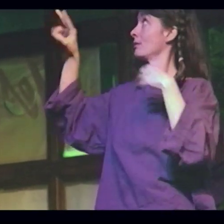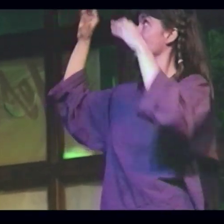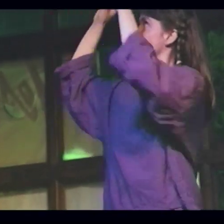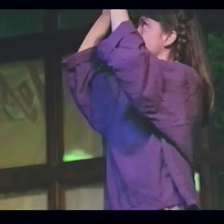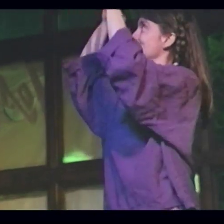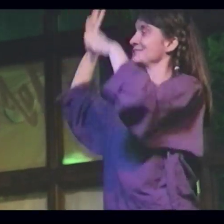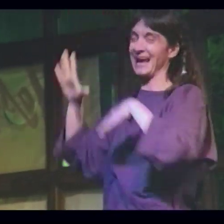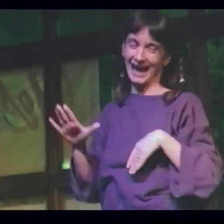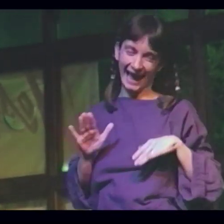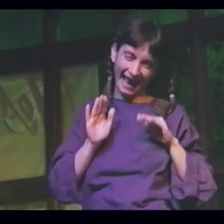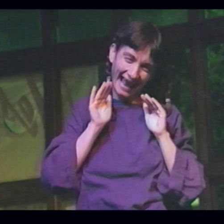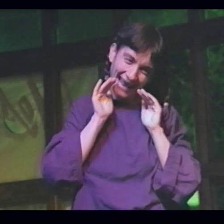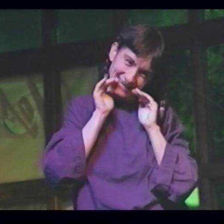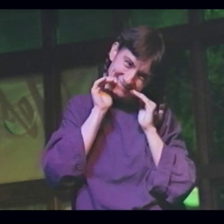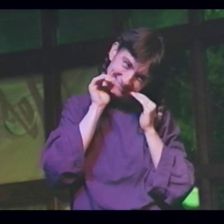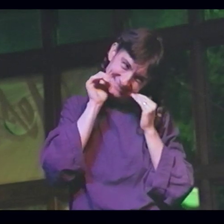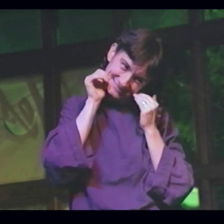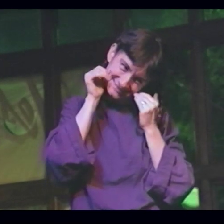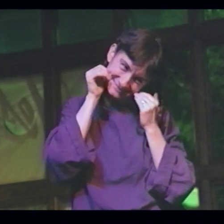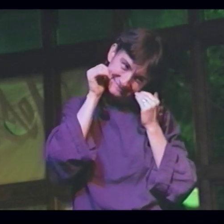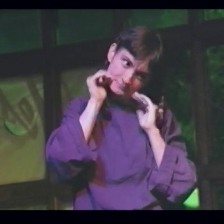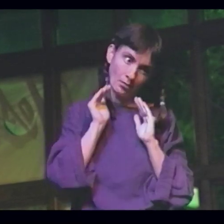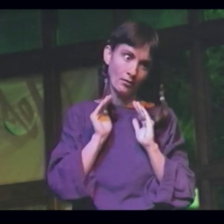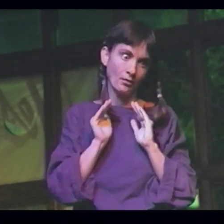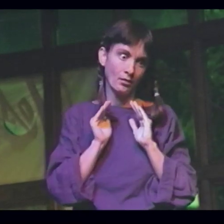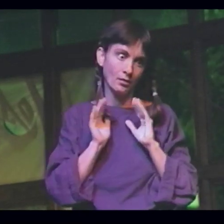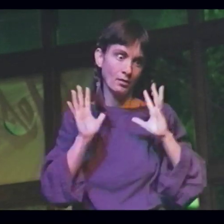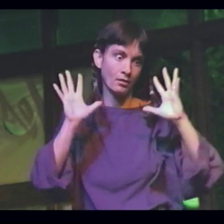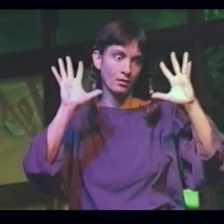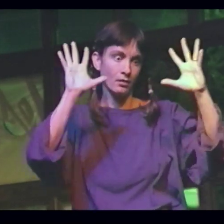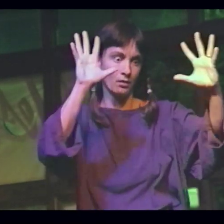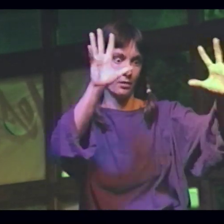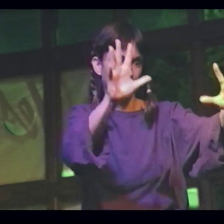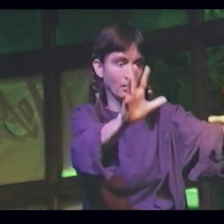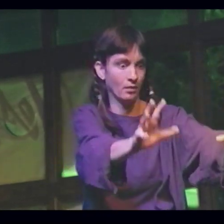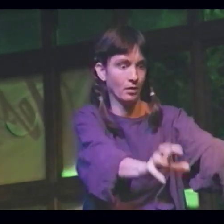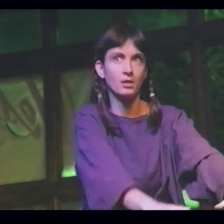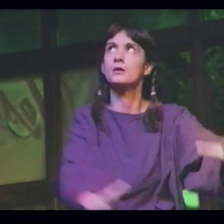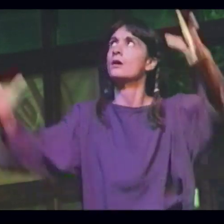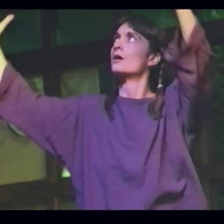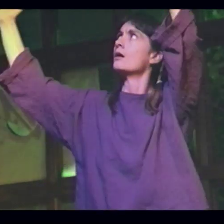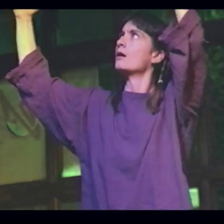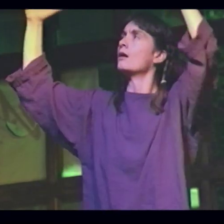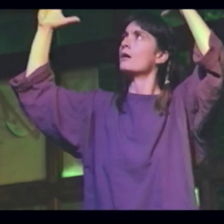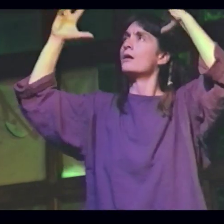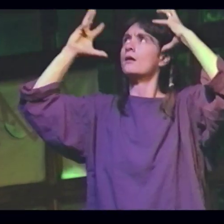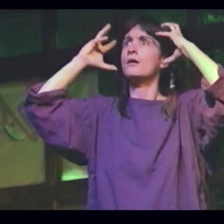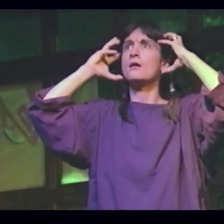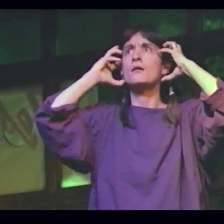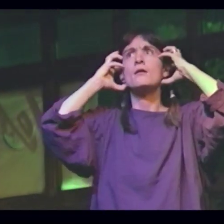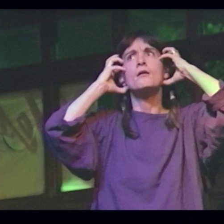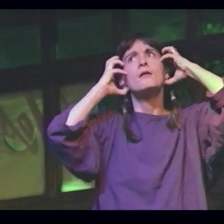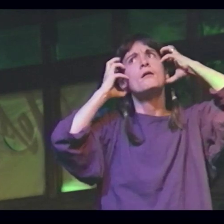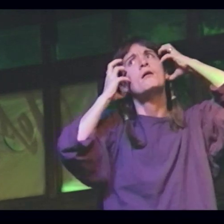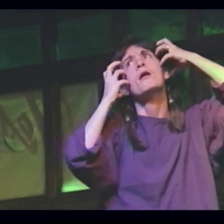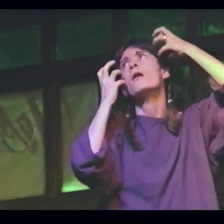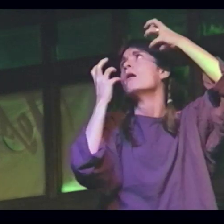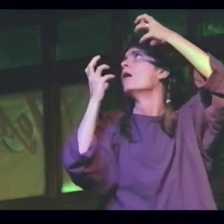I looked to my teacher standing beside me Suddenly, she grabbed the headphones from me